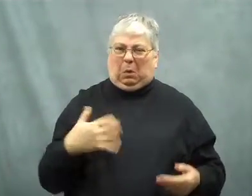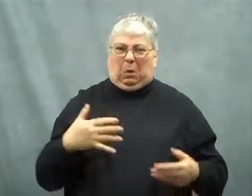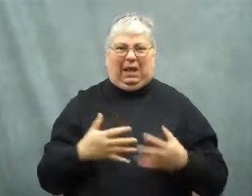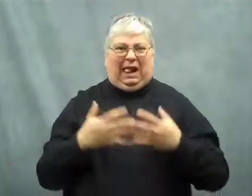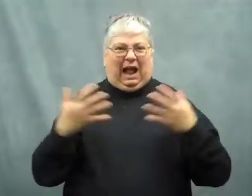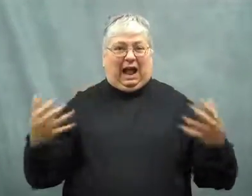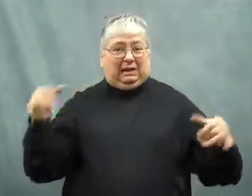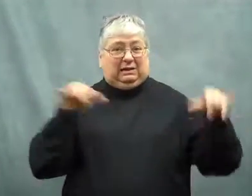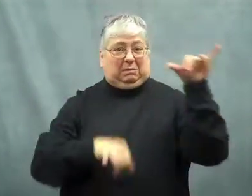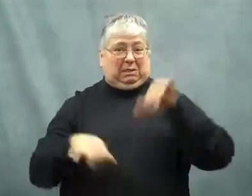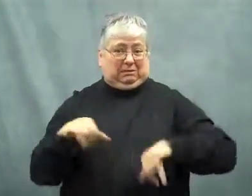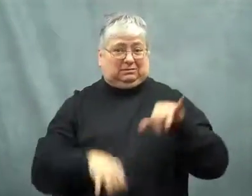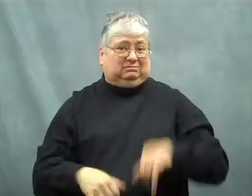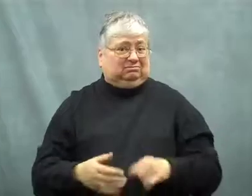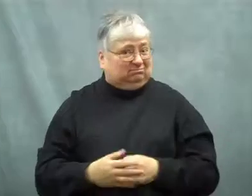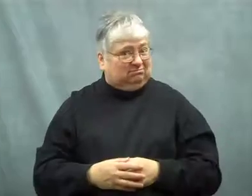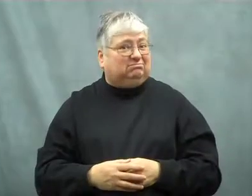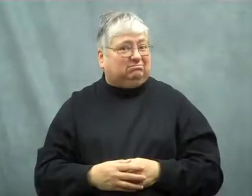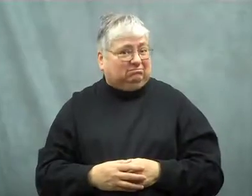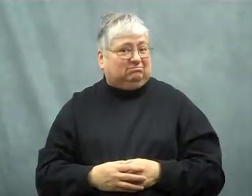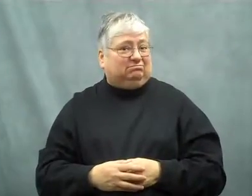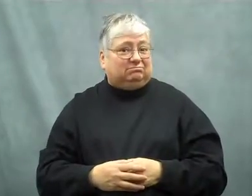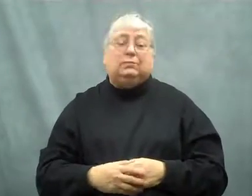They obviously have a lot of chemicals.